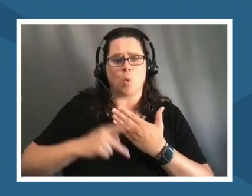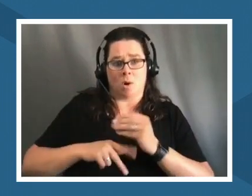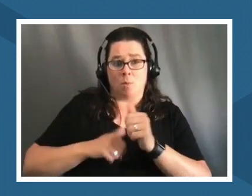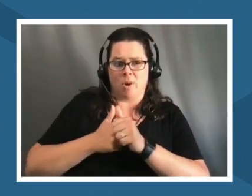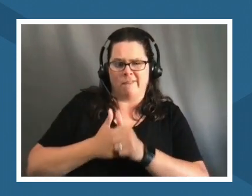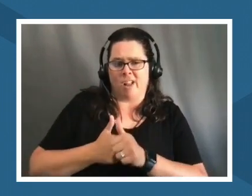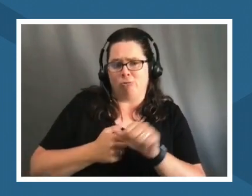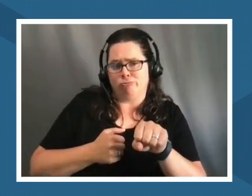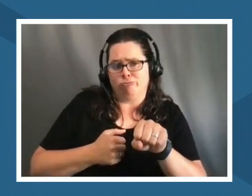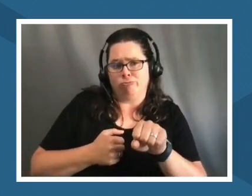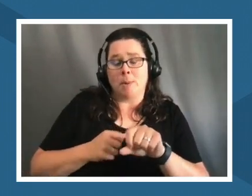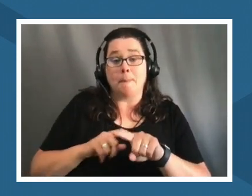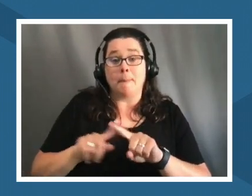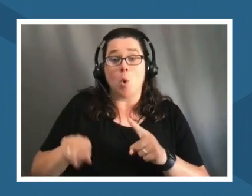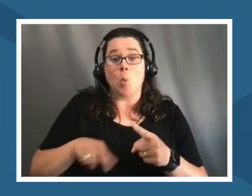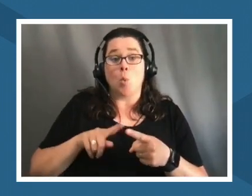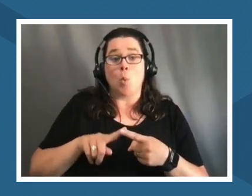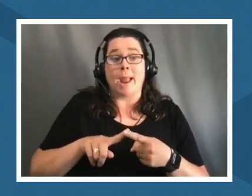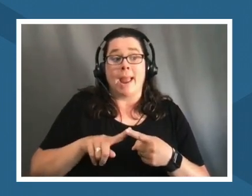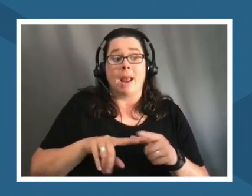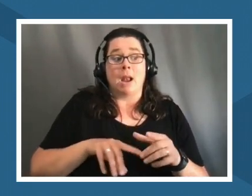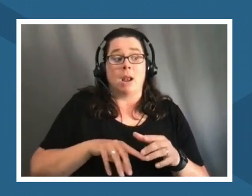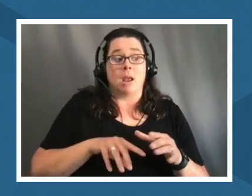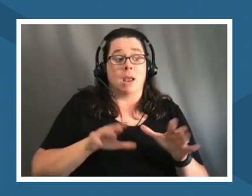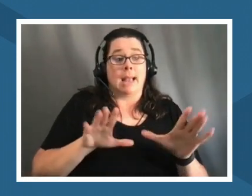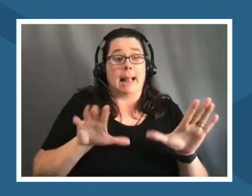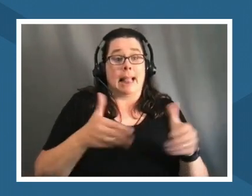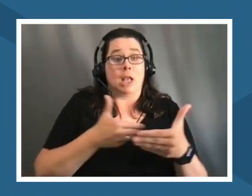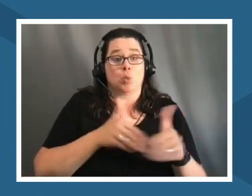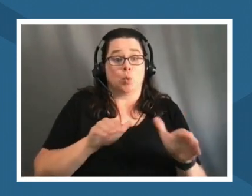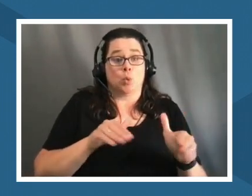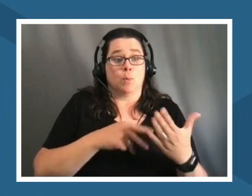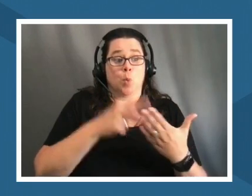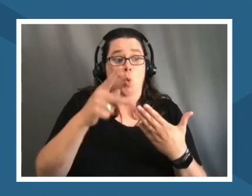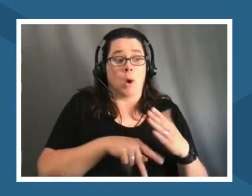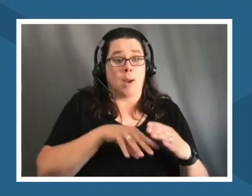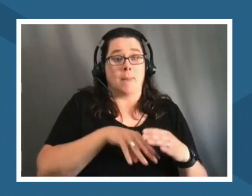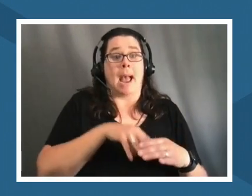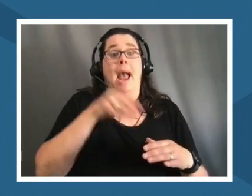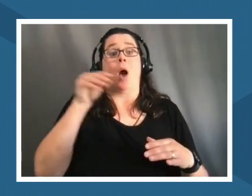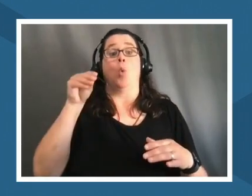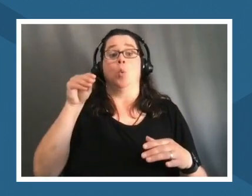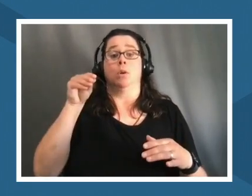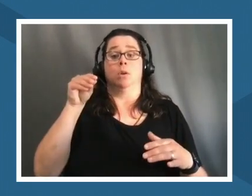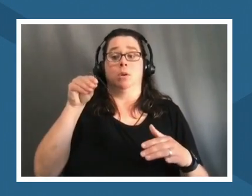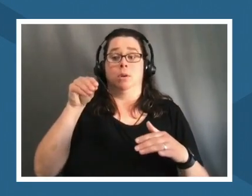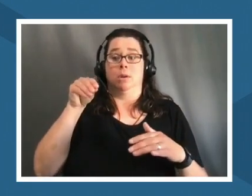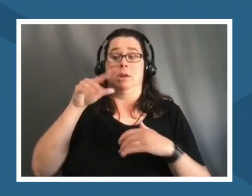when we stepped out of outside of that science program and took the kids into